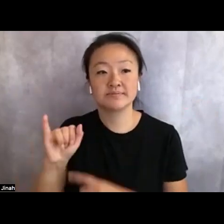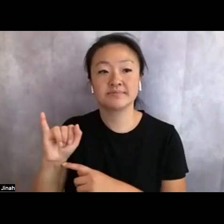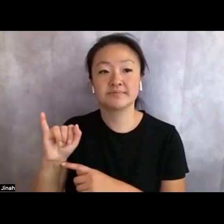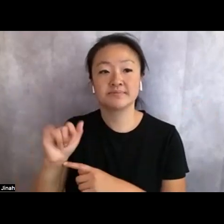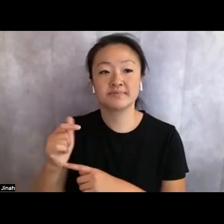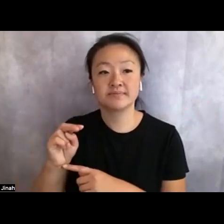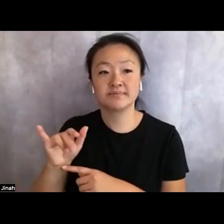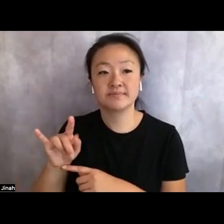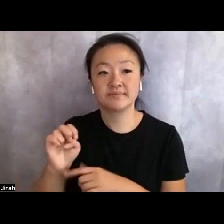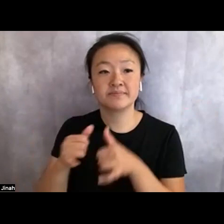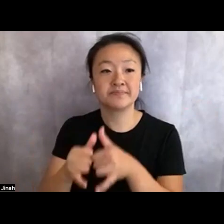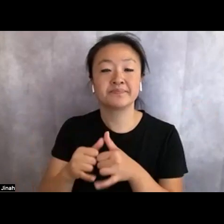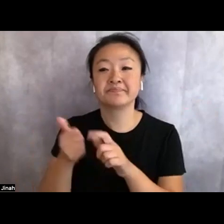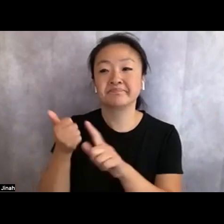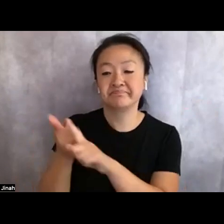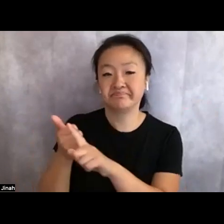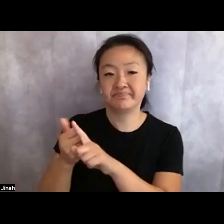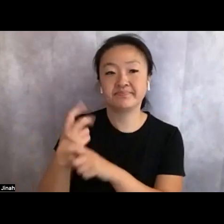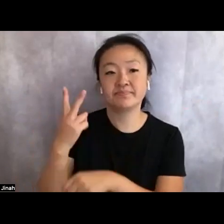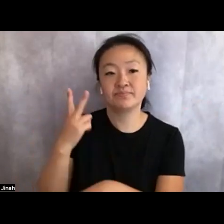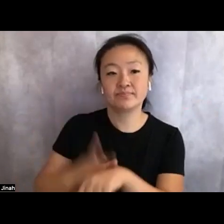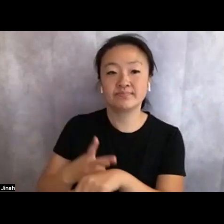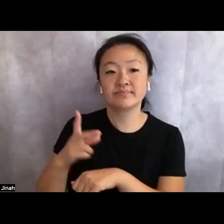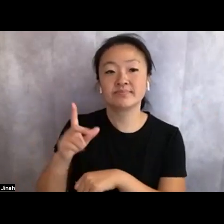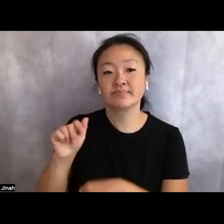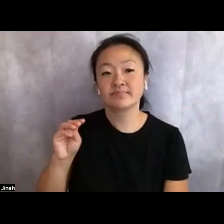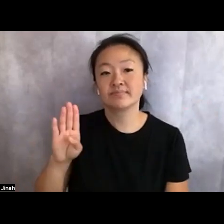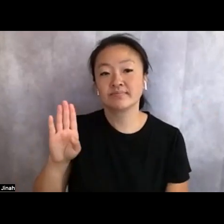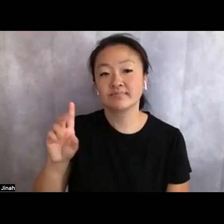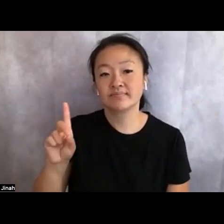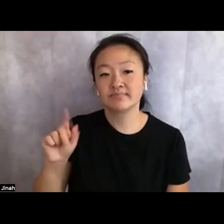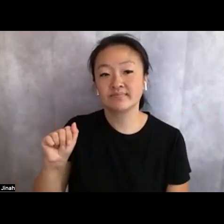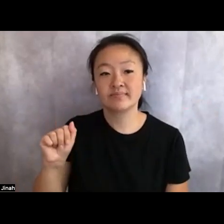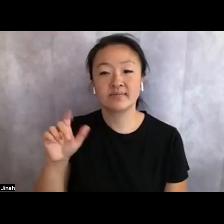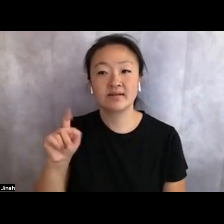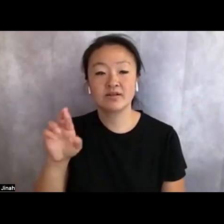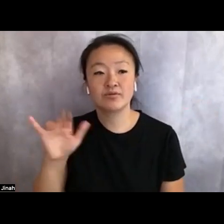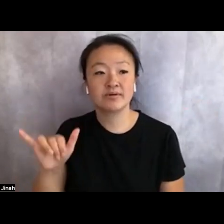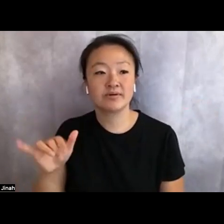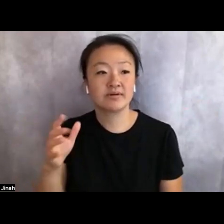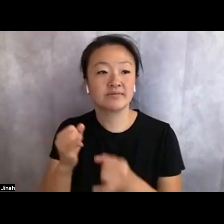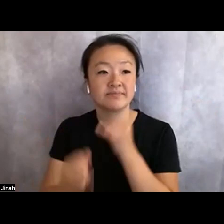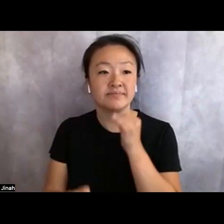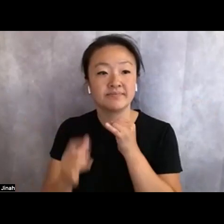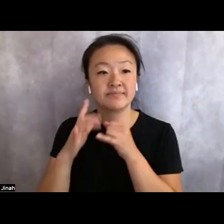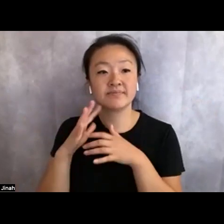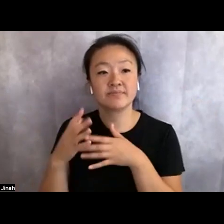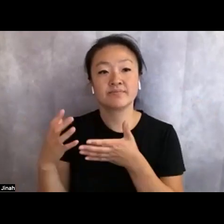Ryka is a two-time Lambda Literary Award finalist for her collections Seasonal Velocities, and Why